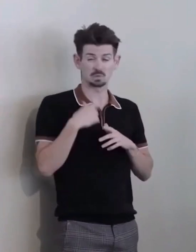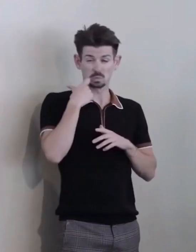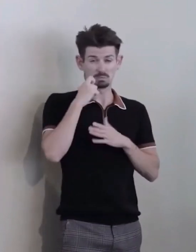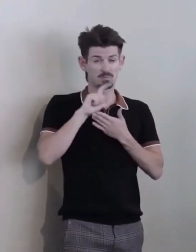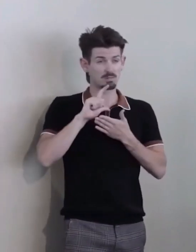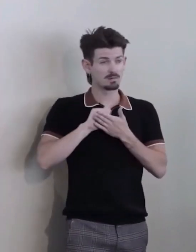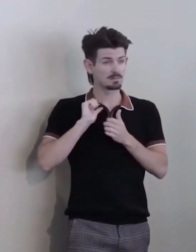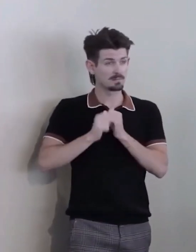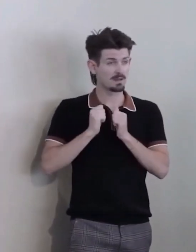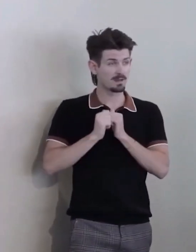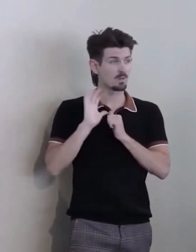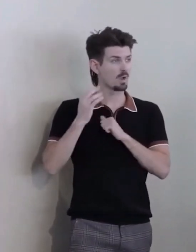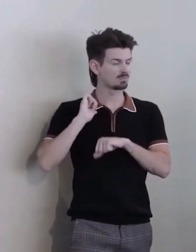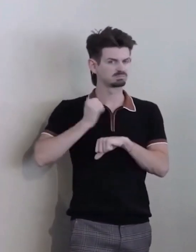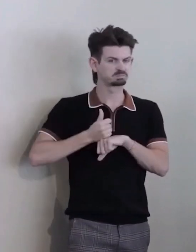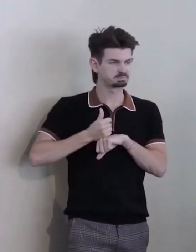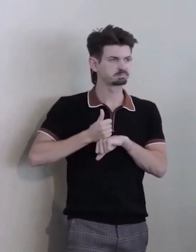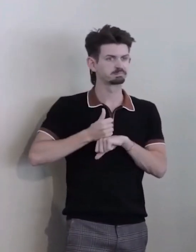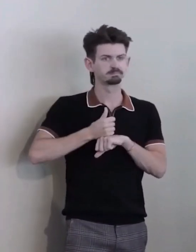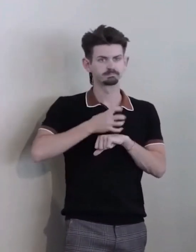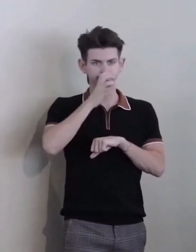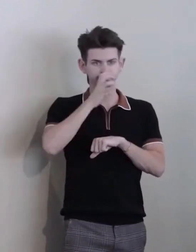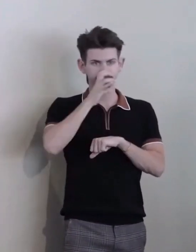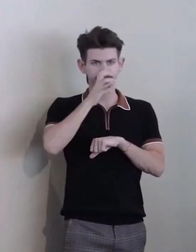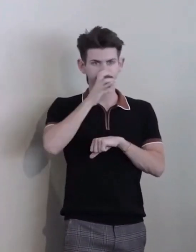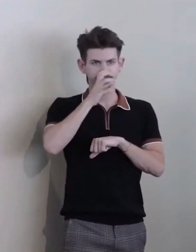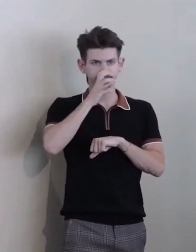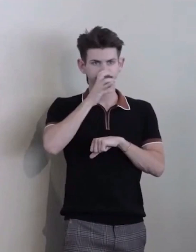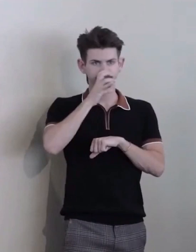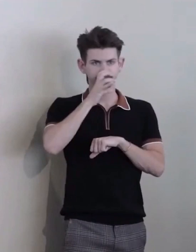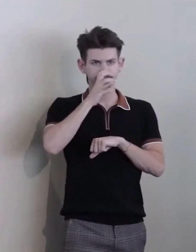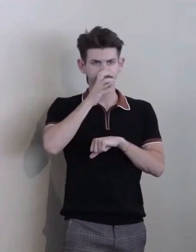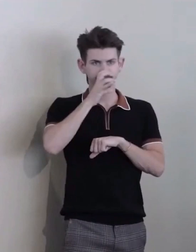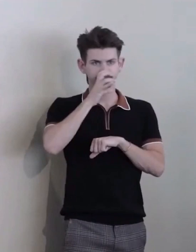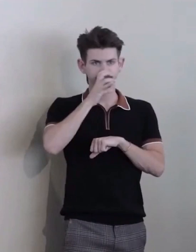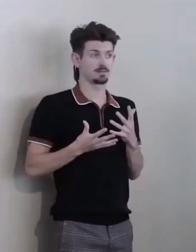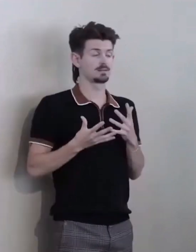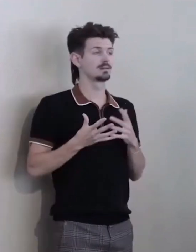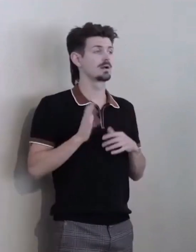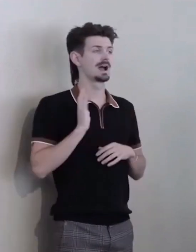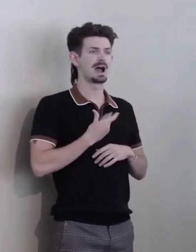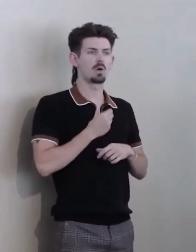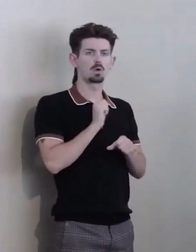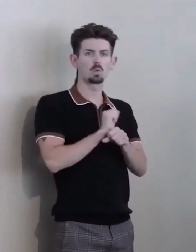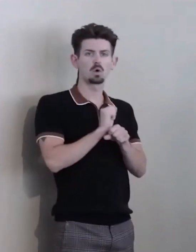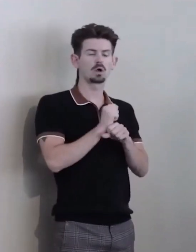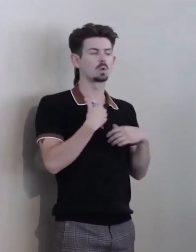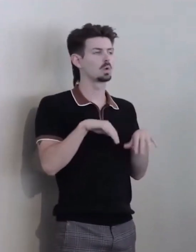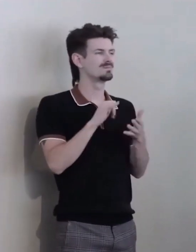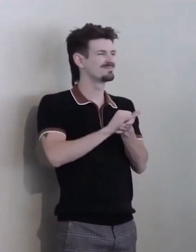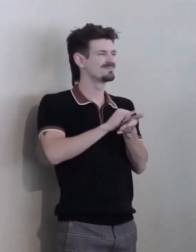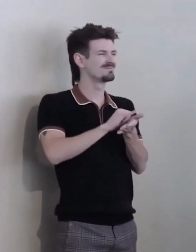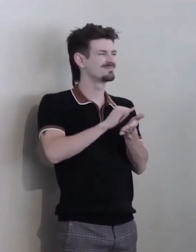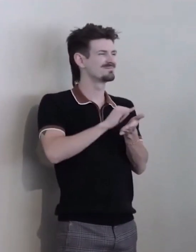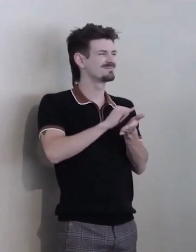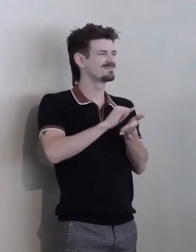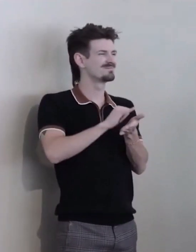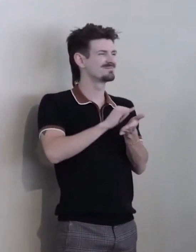And finally, none of our work happens without your support. We thank all of you tonight and all of our sponsors